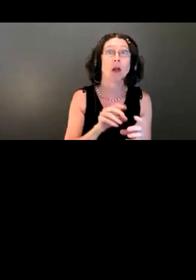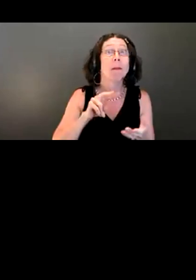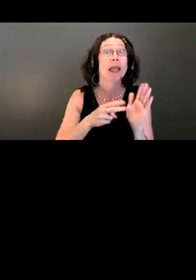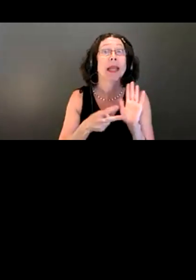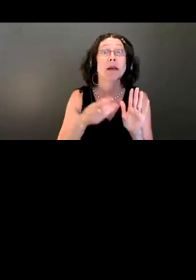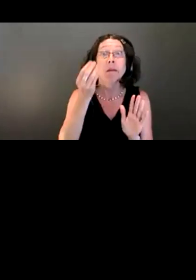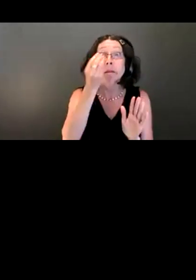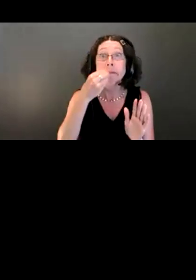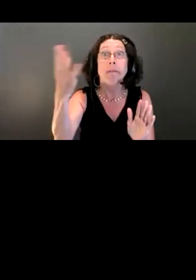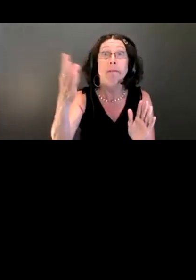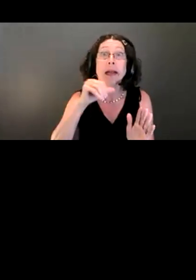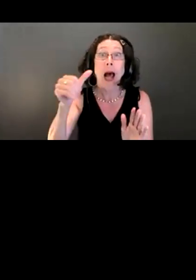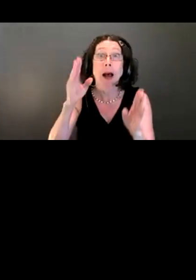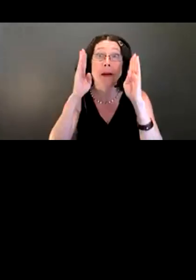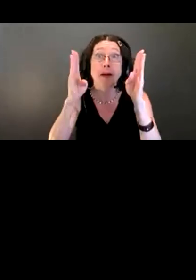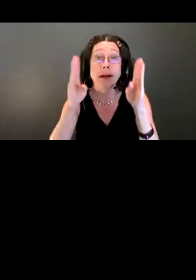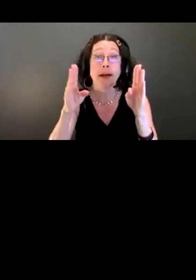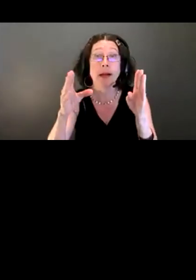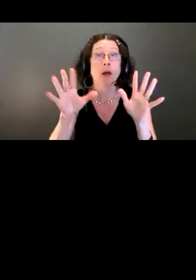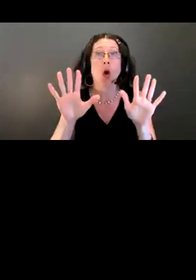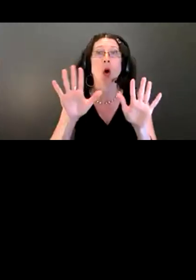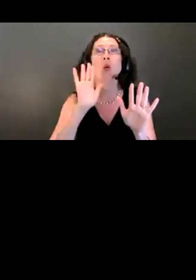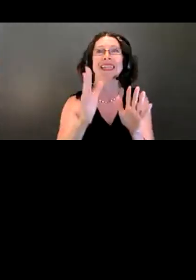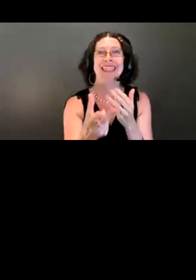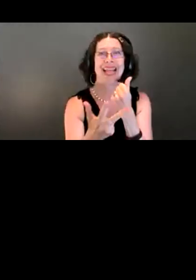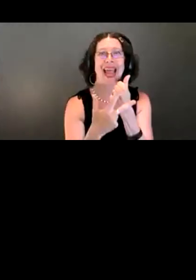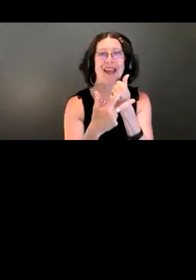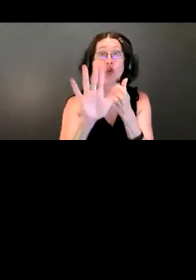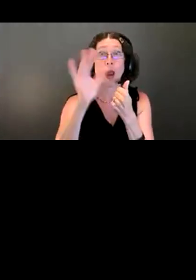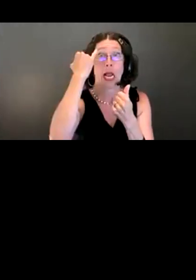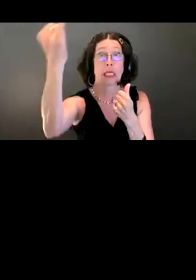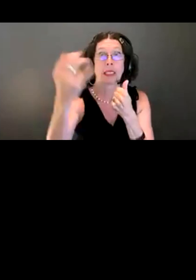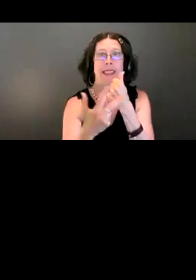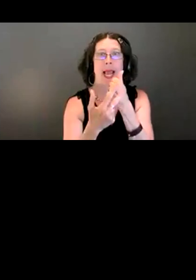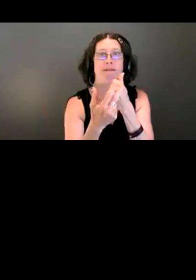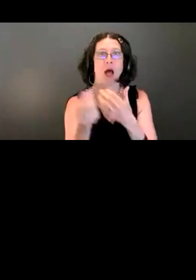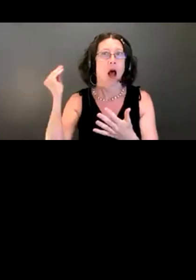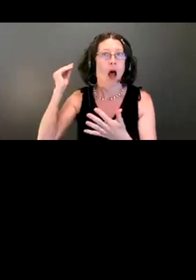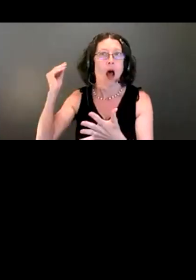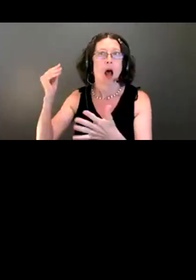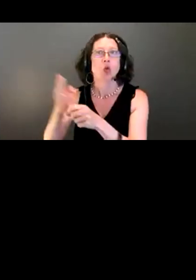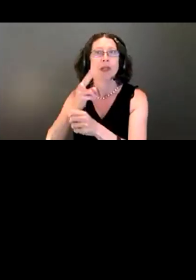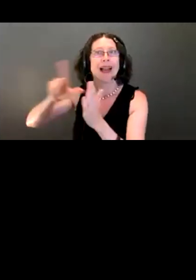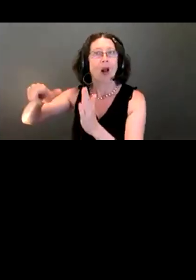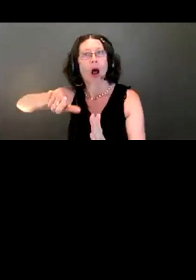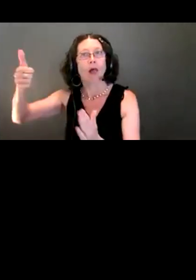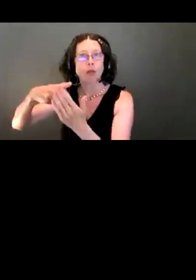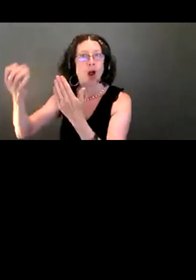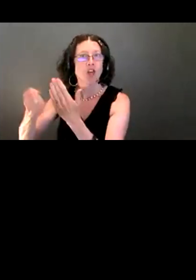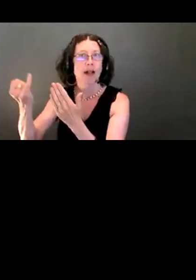work to incorporate these ideas into future projects. I'll give you an example of something that's just kind of off the top of my head.